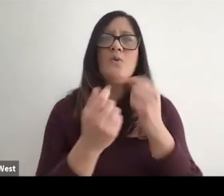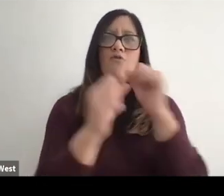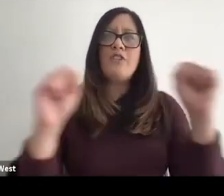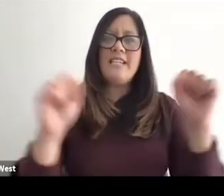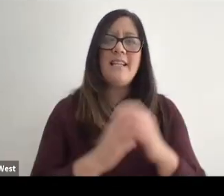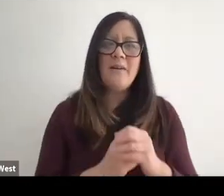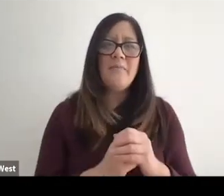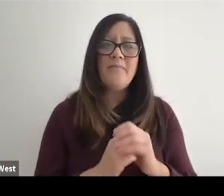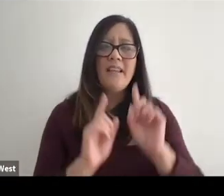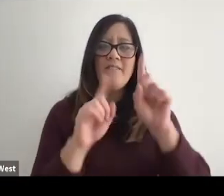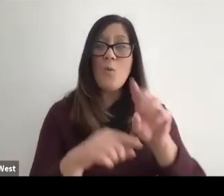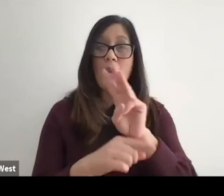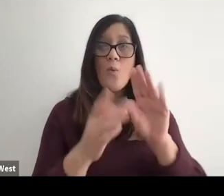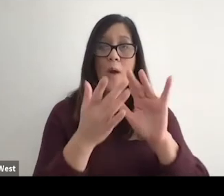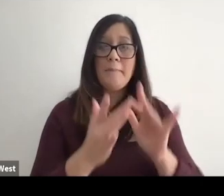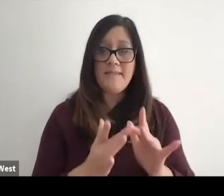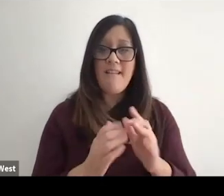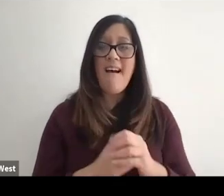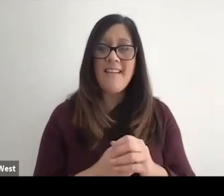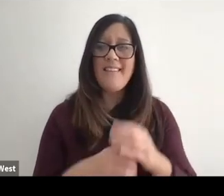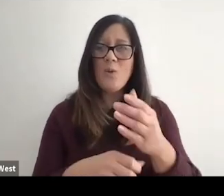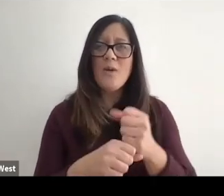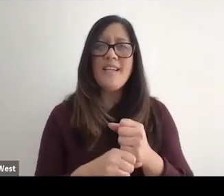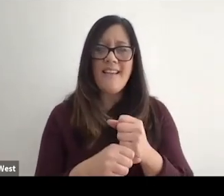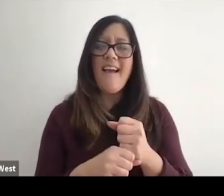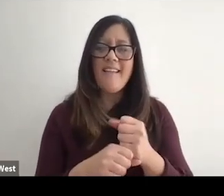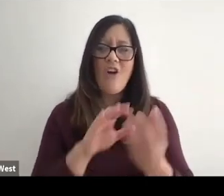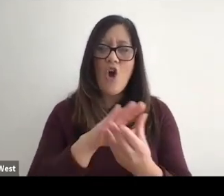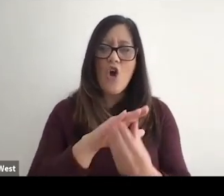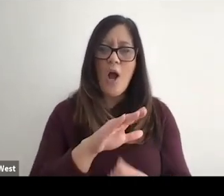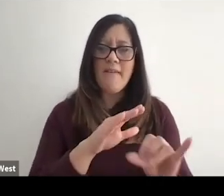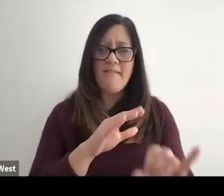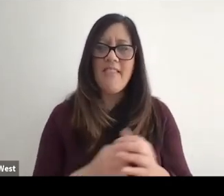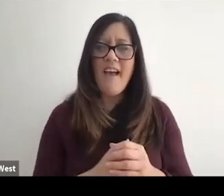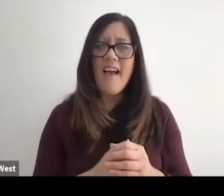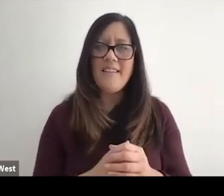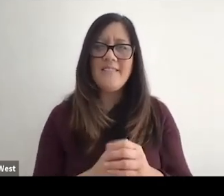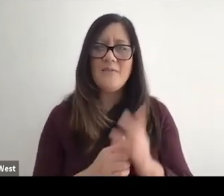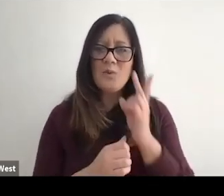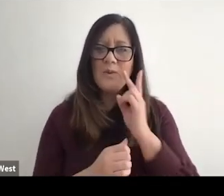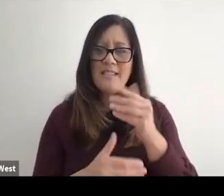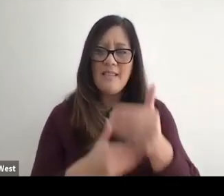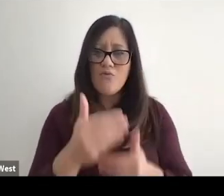you can get a free copy of that just to kind of help you to see where you might be on the process.